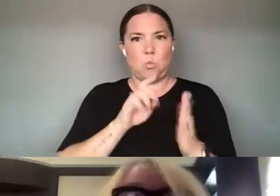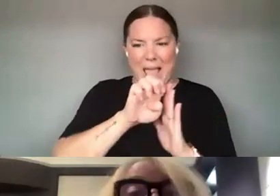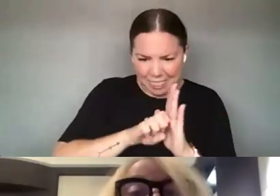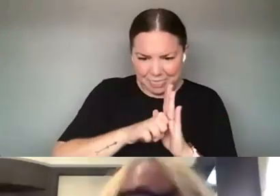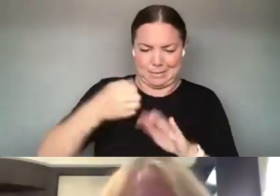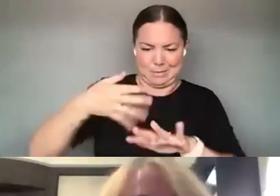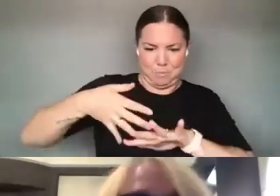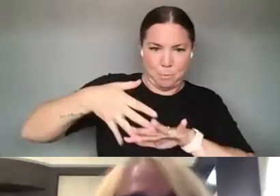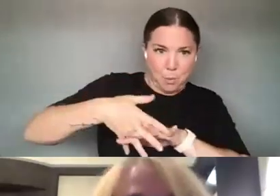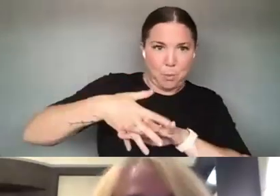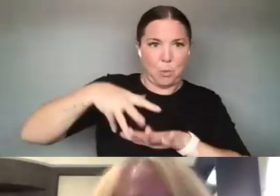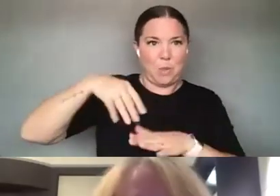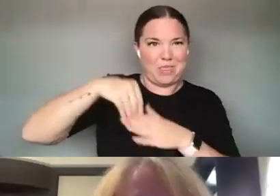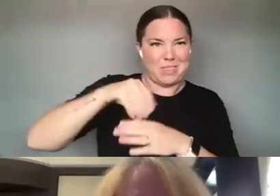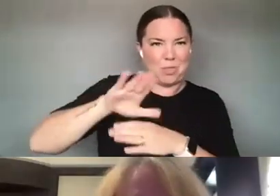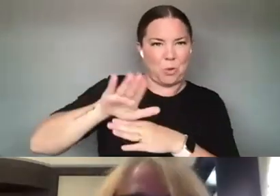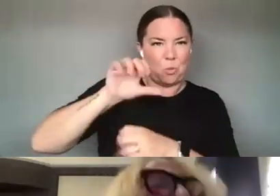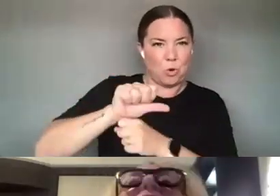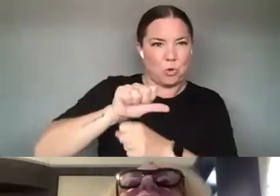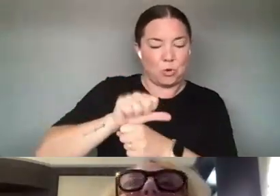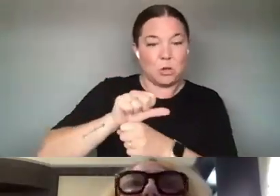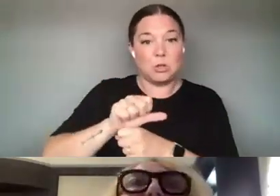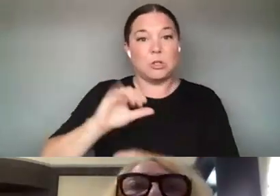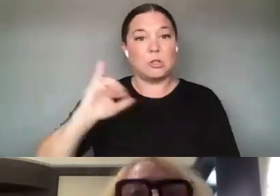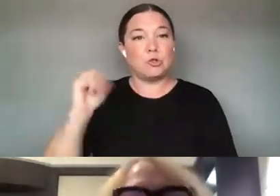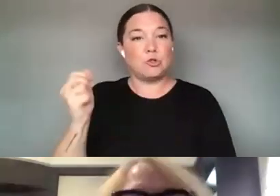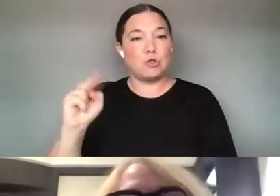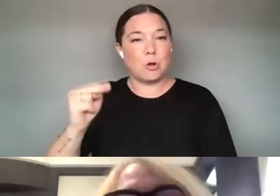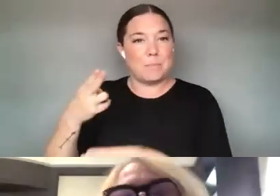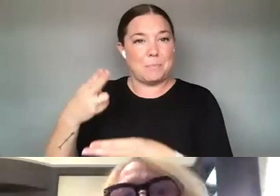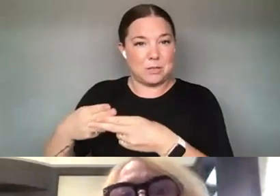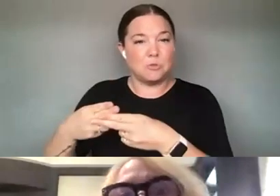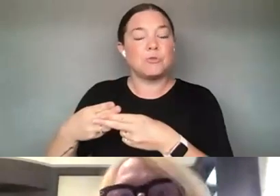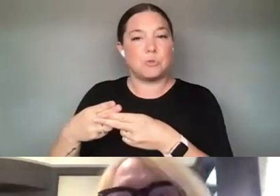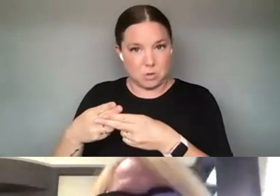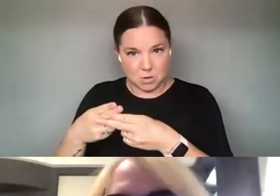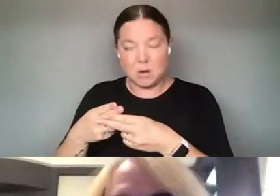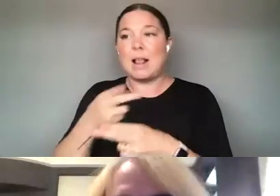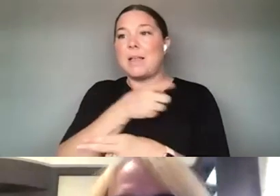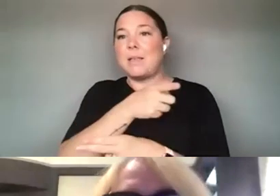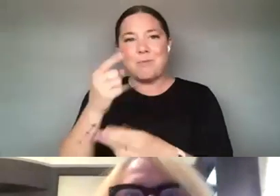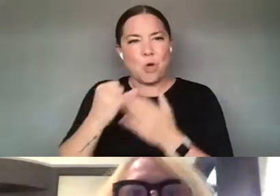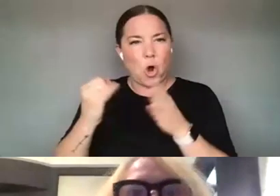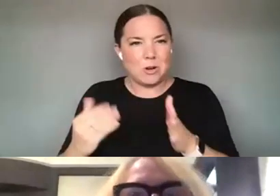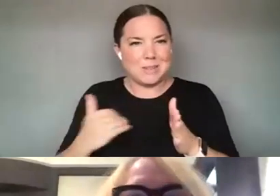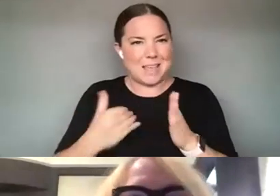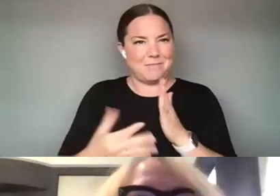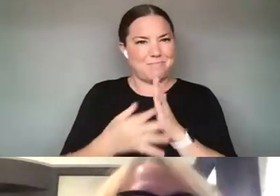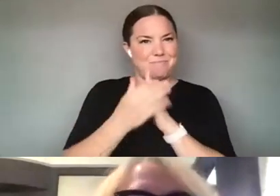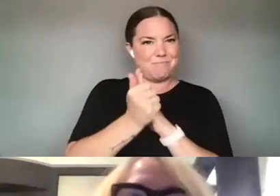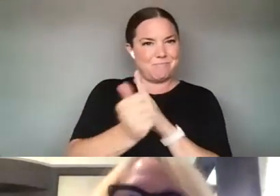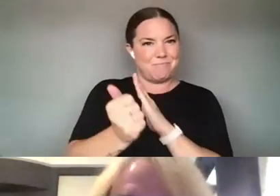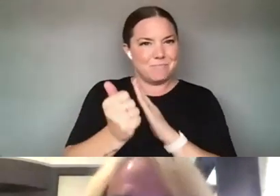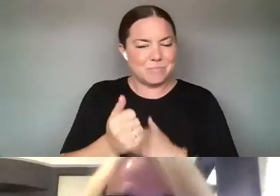AND AS JOHN MAEDA POINTED OUT THEY HAVE THE SKILLS TO REVEAL TO US THE SORT OF UNDERNEATH,